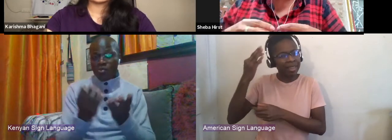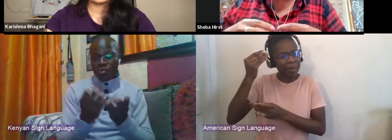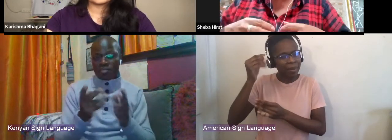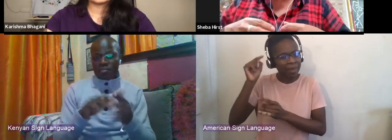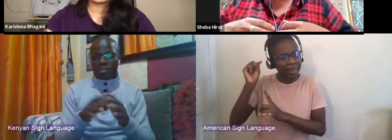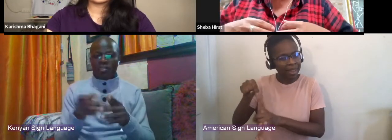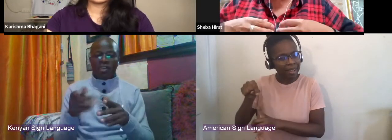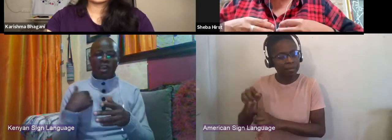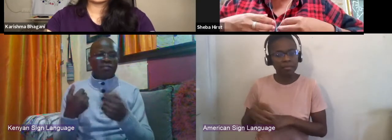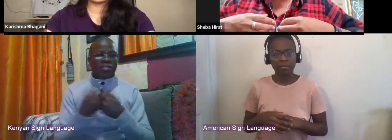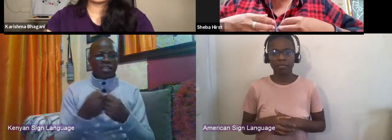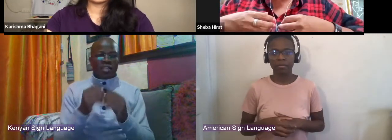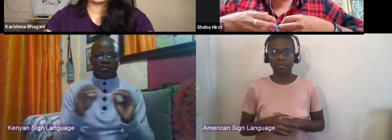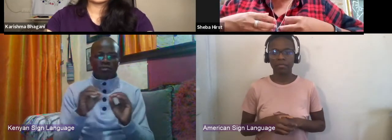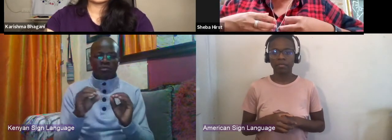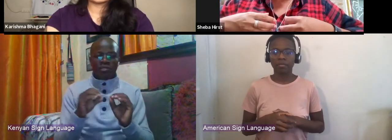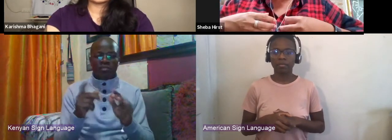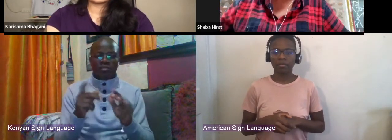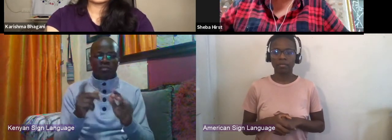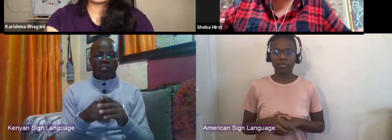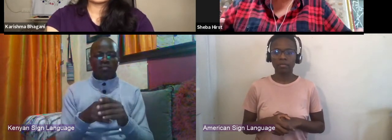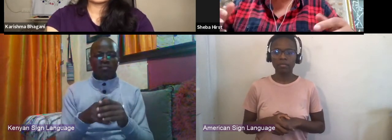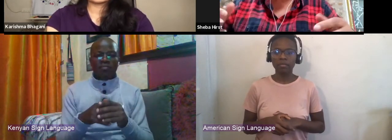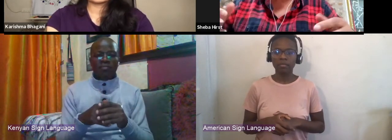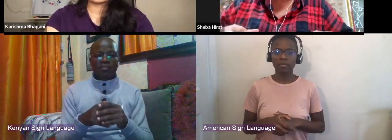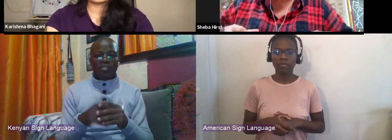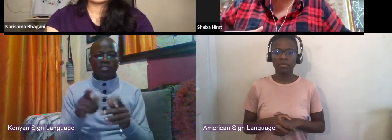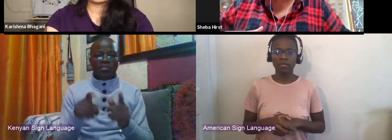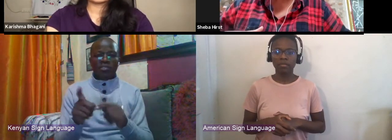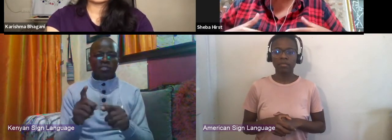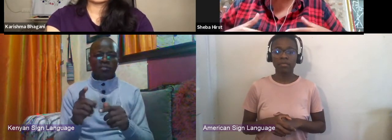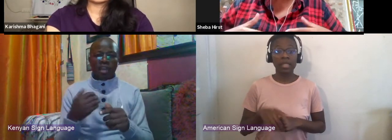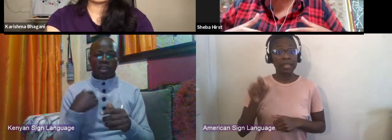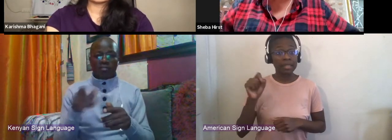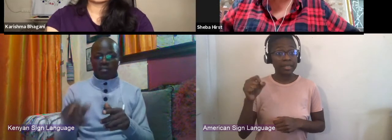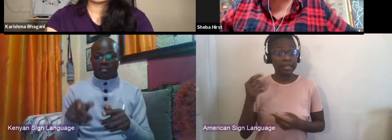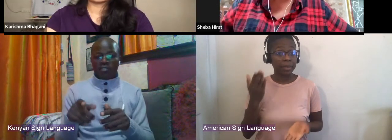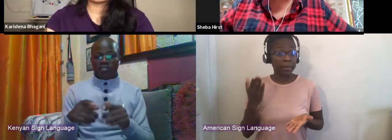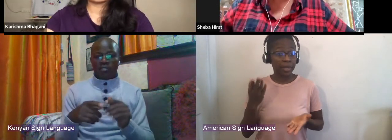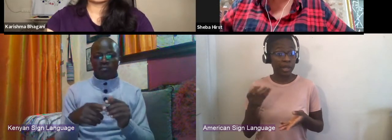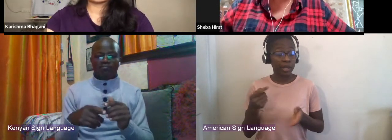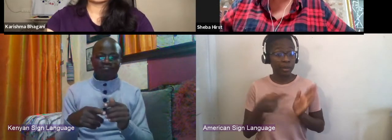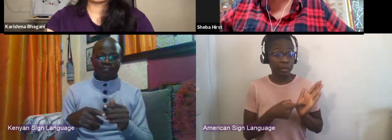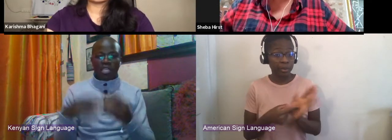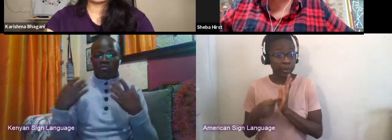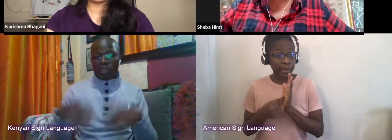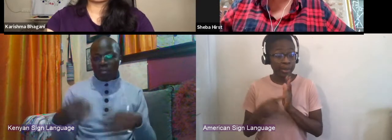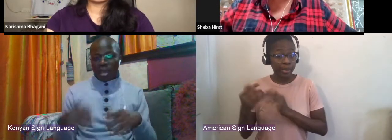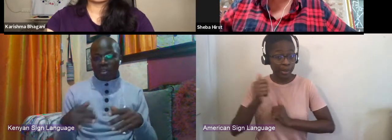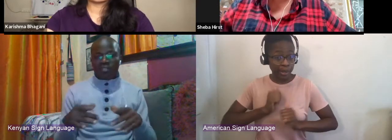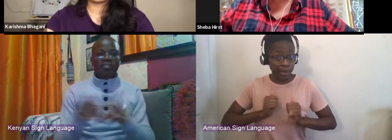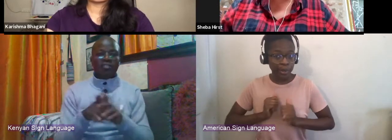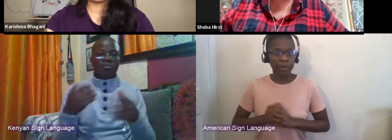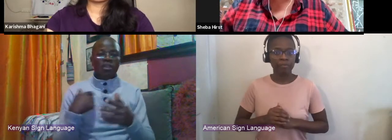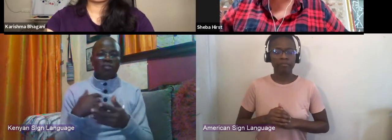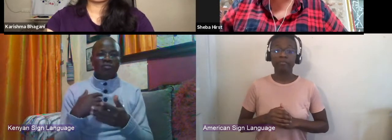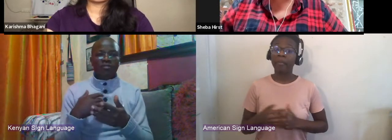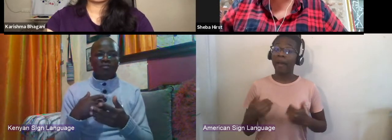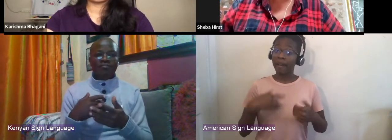in terms of the fact that you put up this show and yes, maybe you have a whole bunch of tickets that are available that concession rates